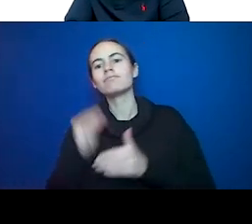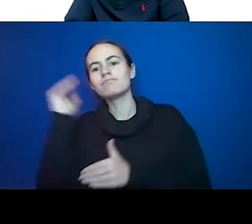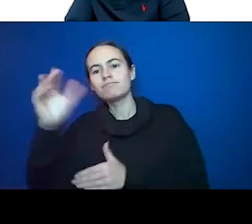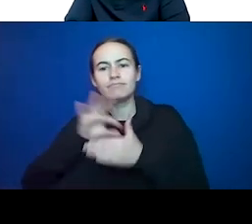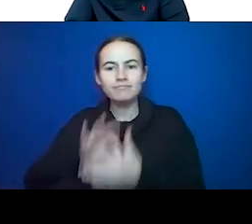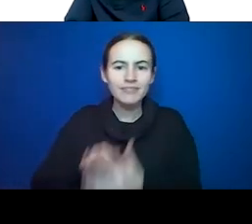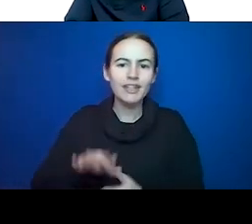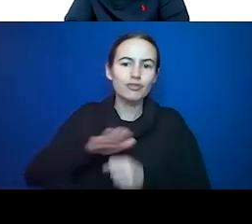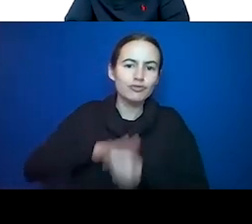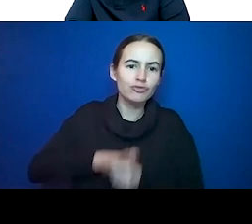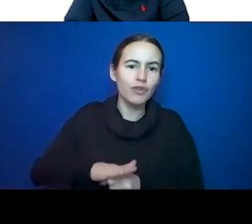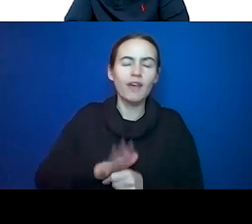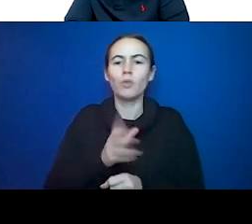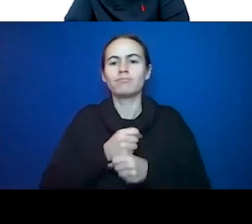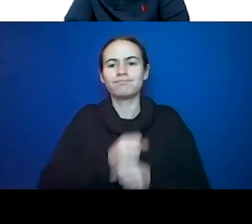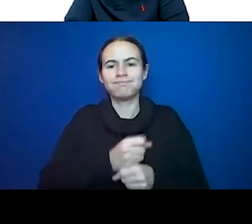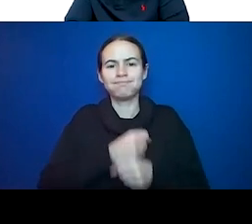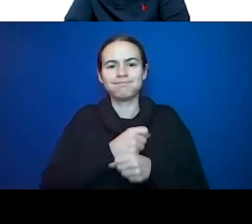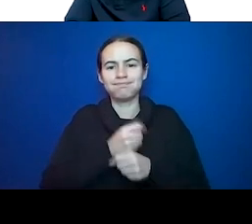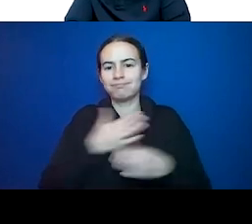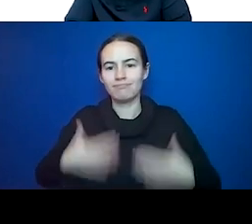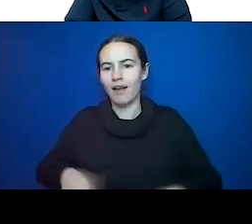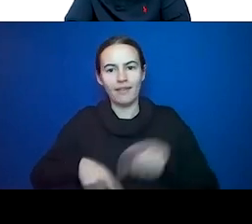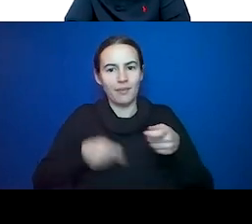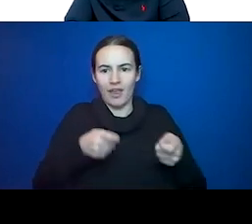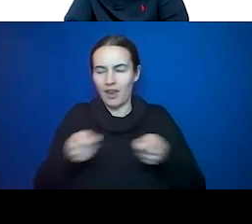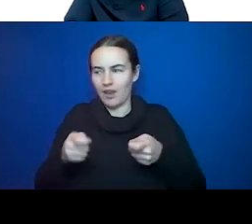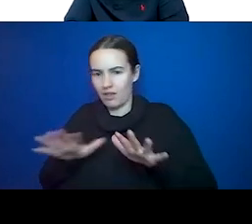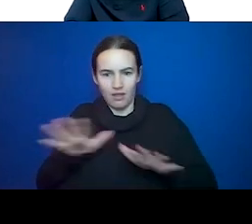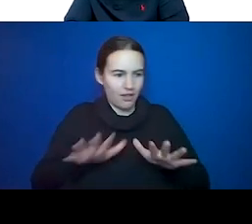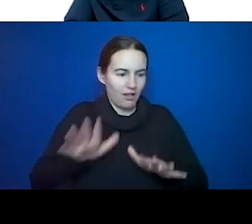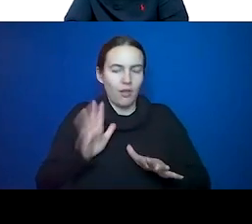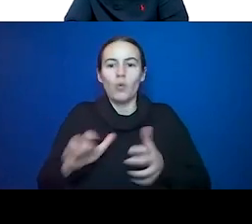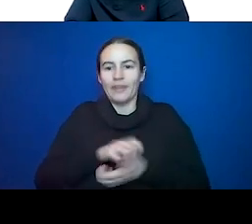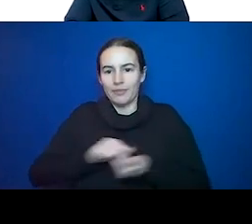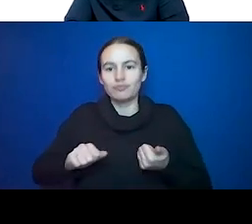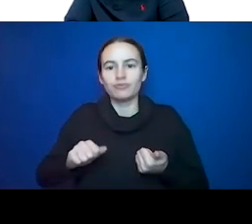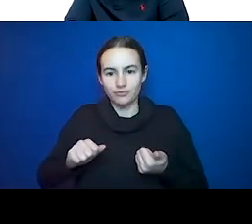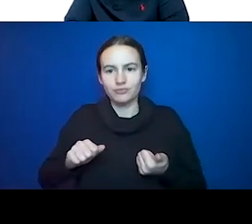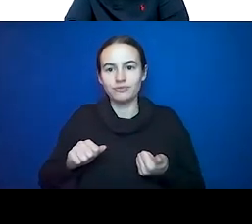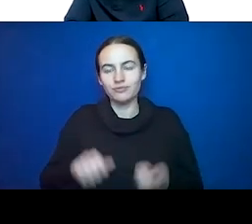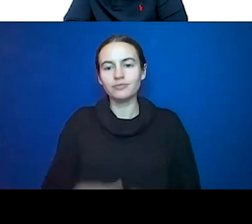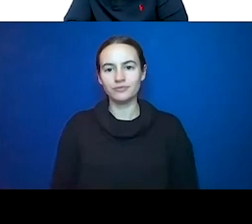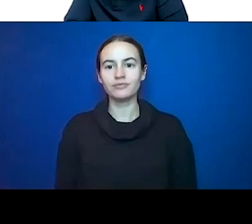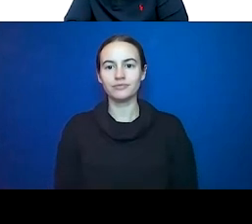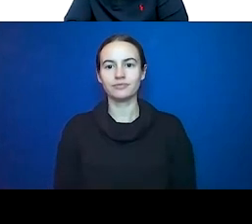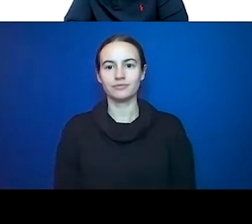many we can't handle them all and they begin to damage our body, sometimes making cells unrecognizable because of the